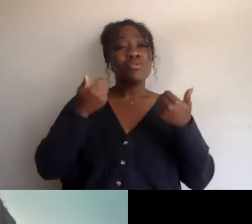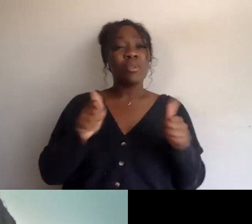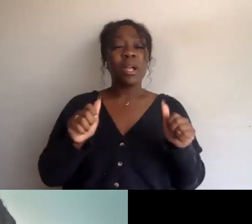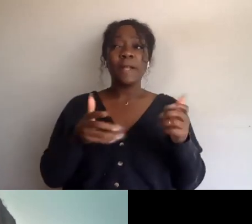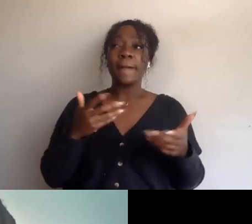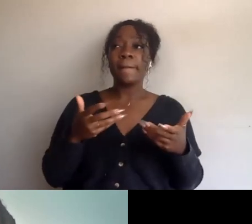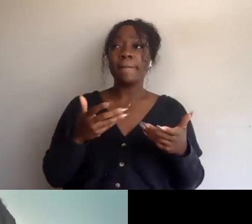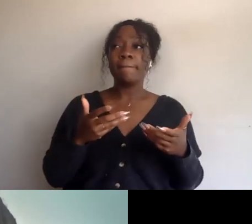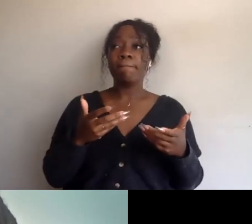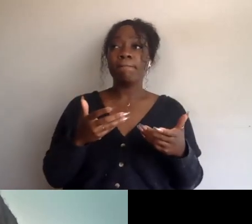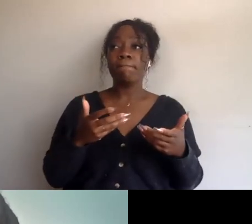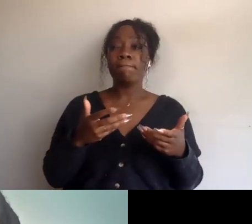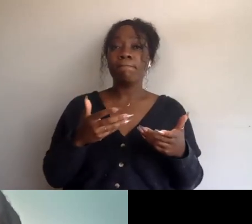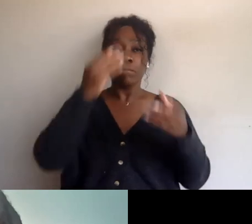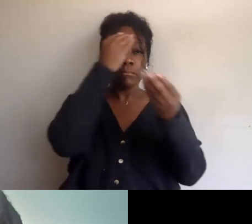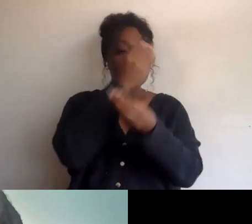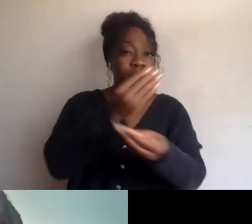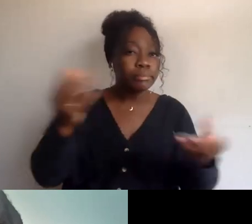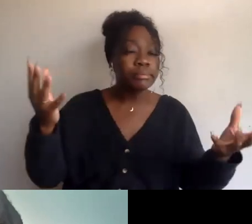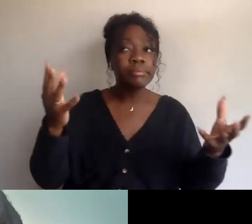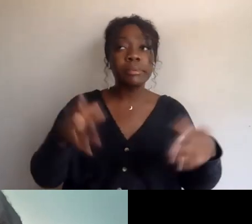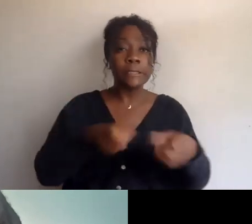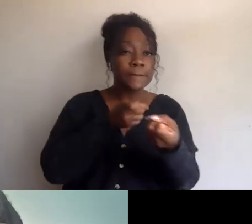at the intersection of homelessness and racism,